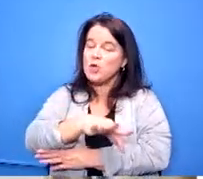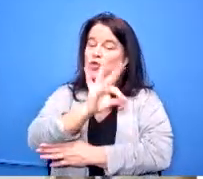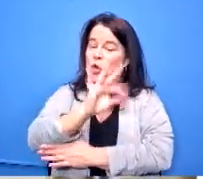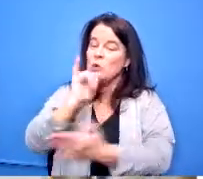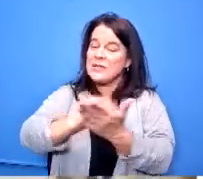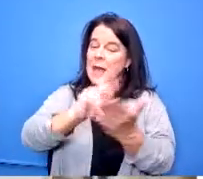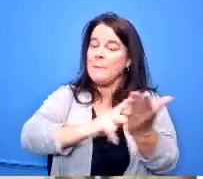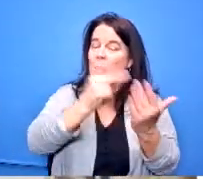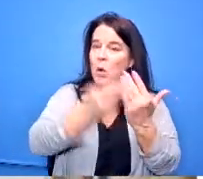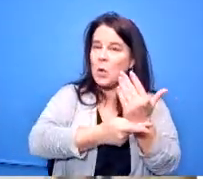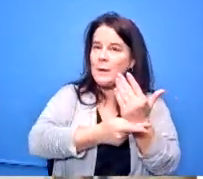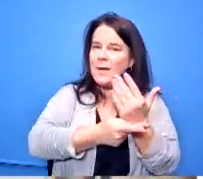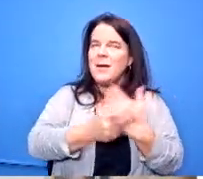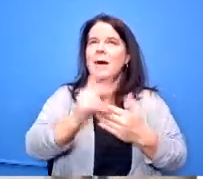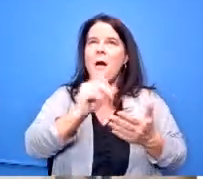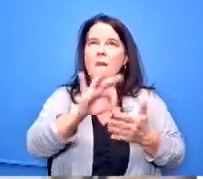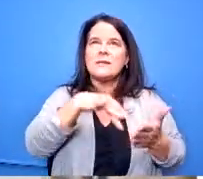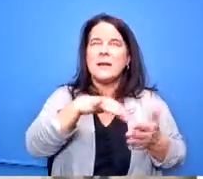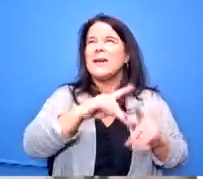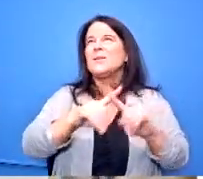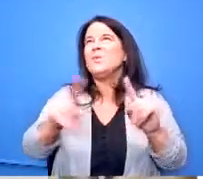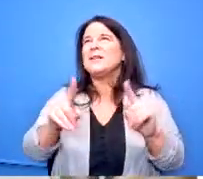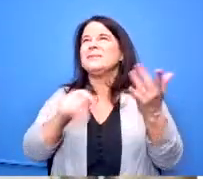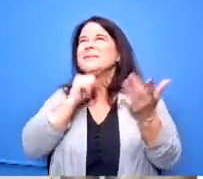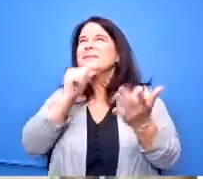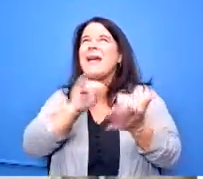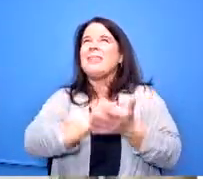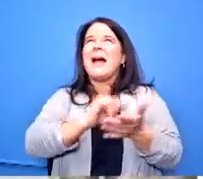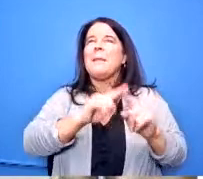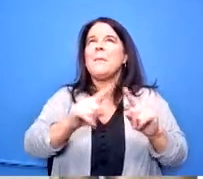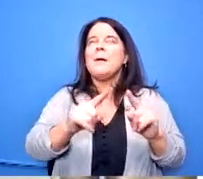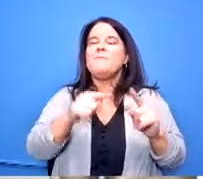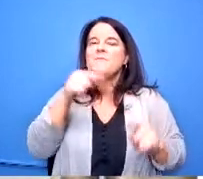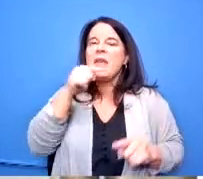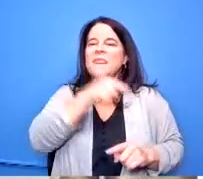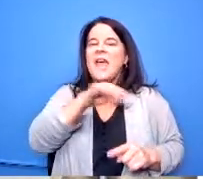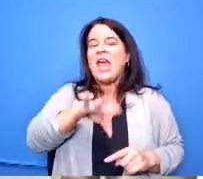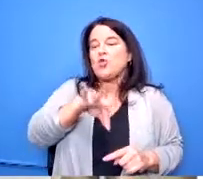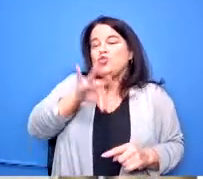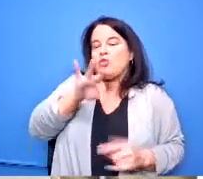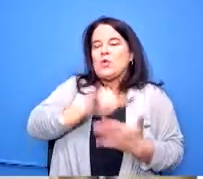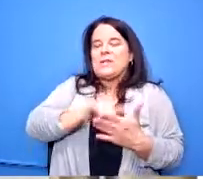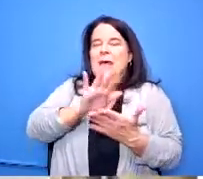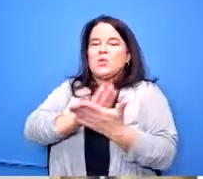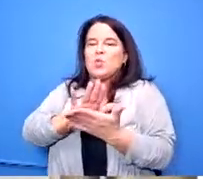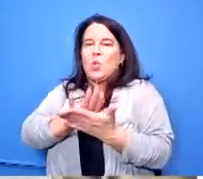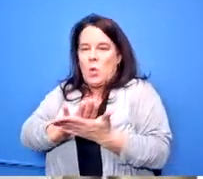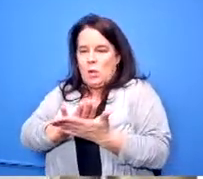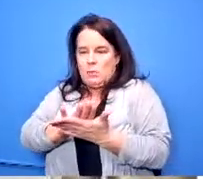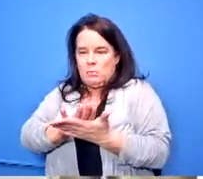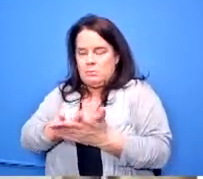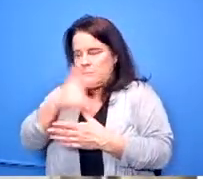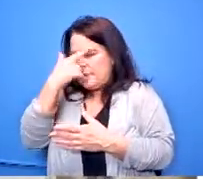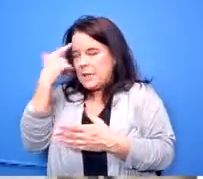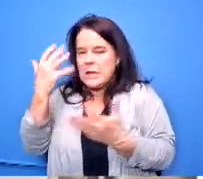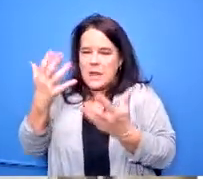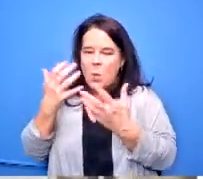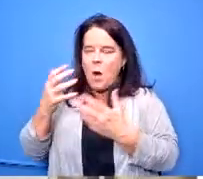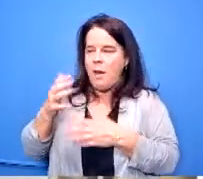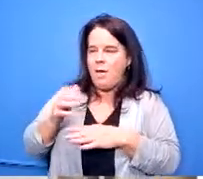or not the program of studies because the program of studies is the same but they chose that school because they wanted to be on on a sports team when they were a freshman